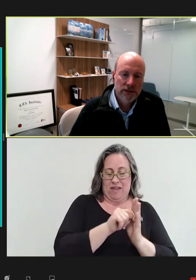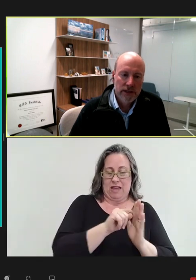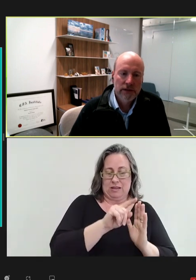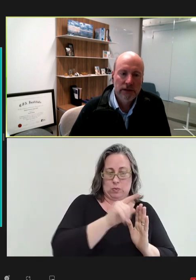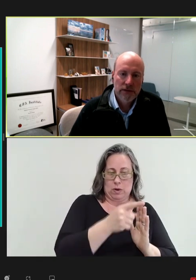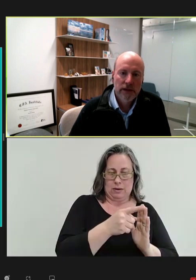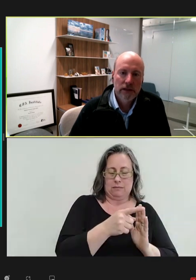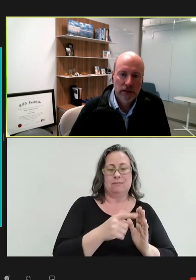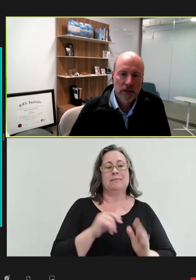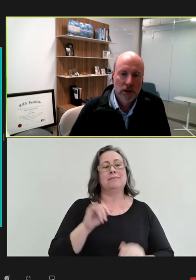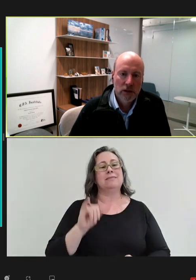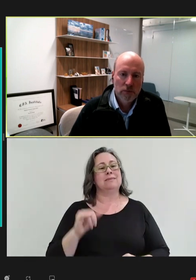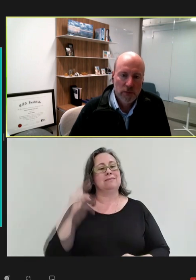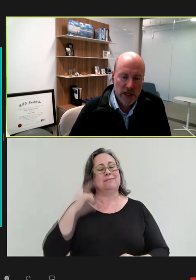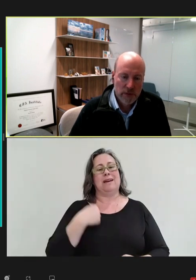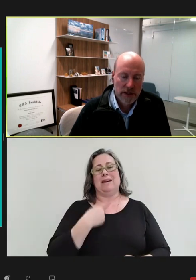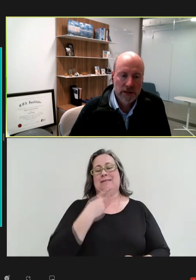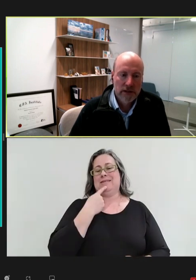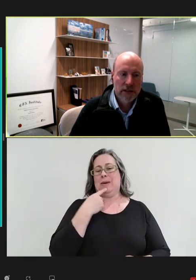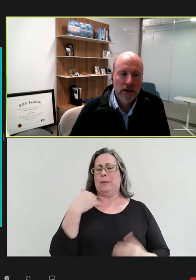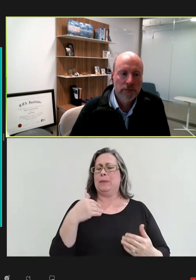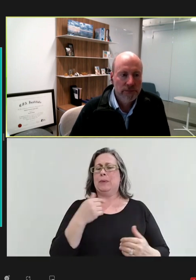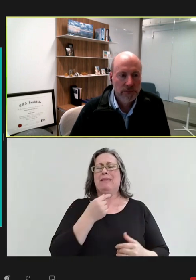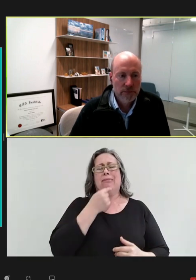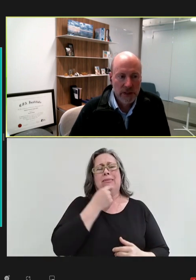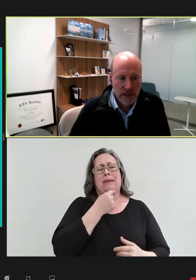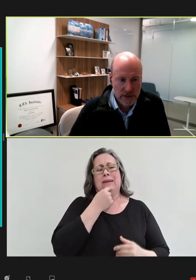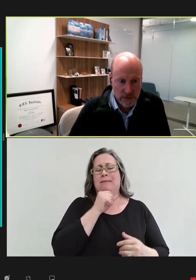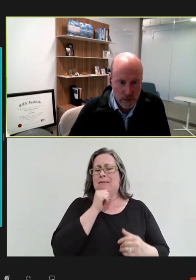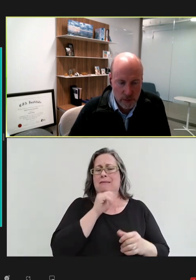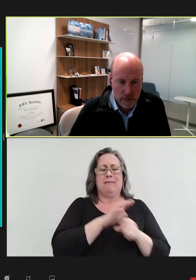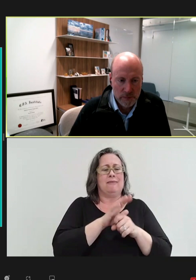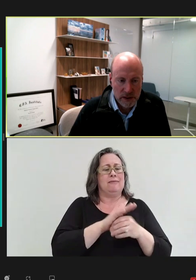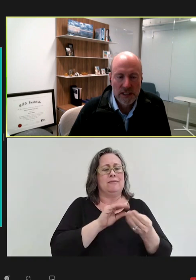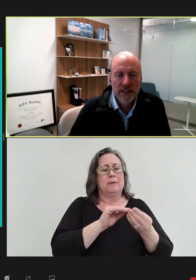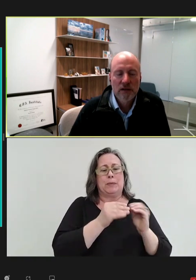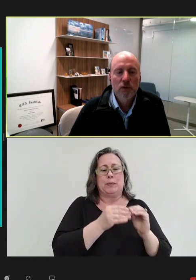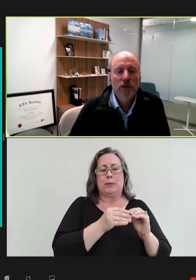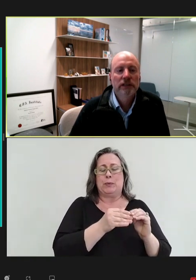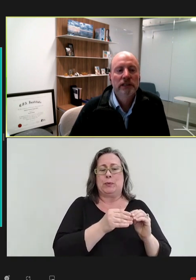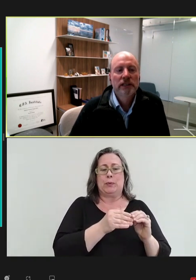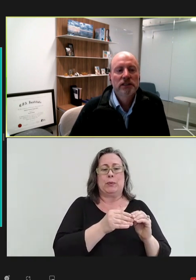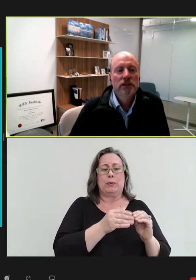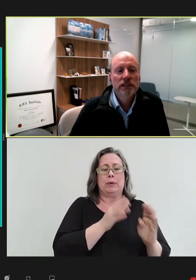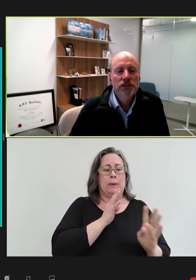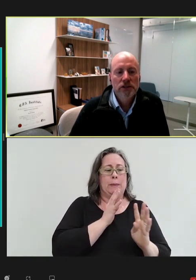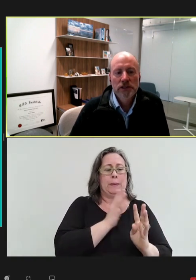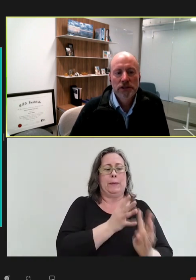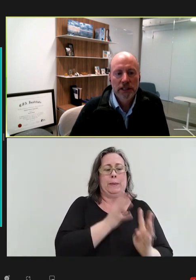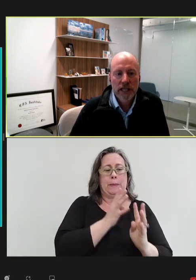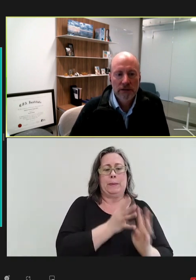a very thin pipeline. Because from a probability standpoint, to ensure that you're going to have